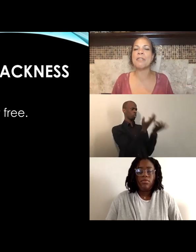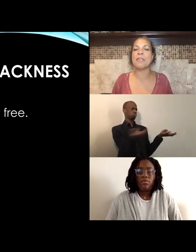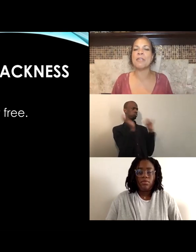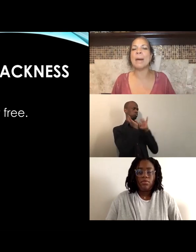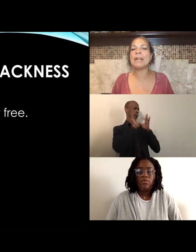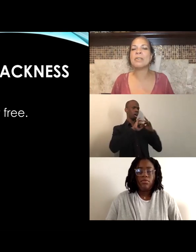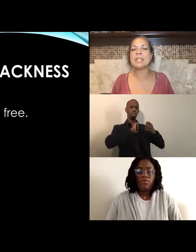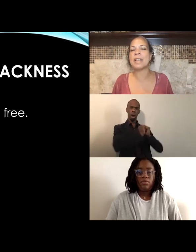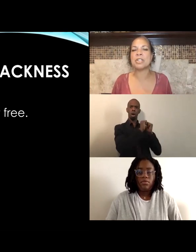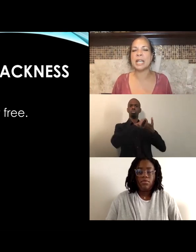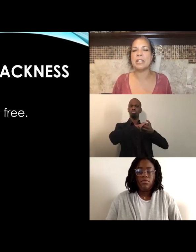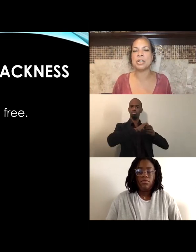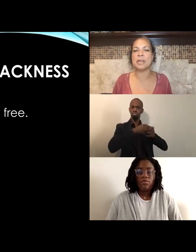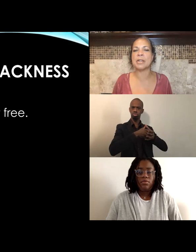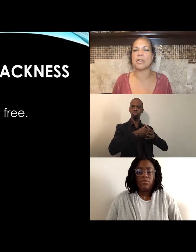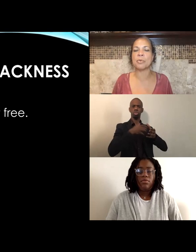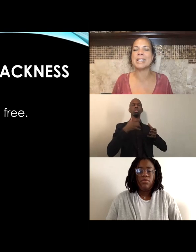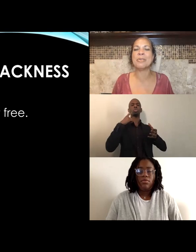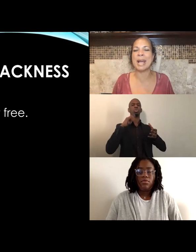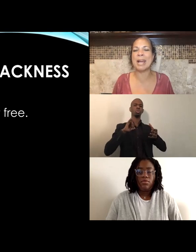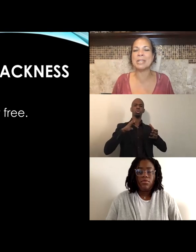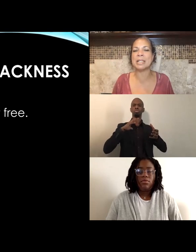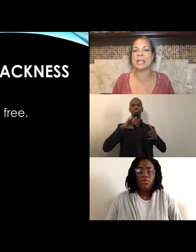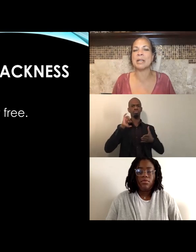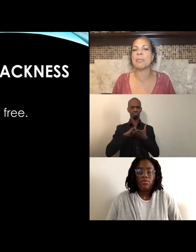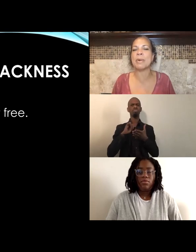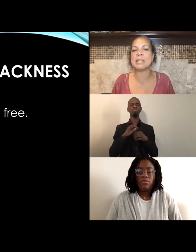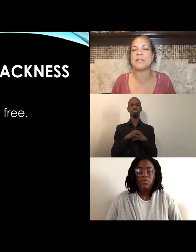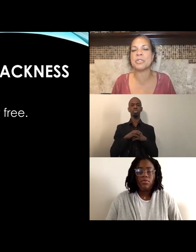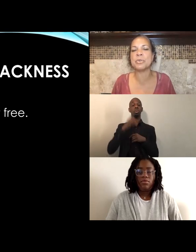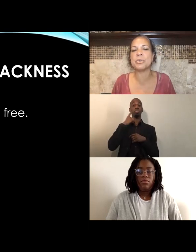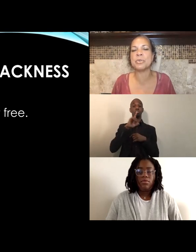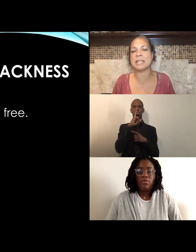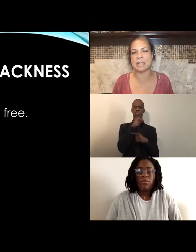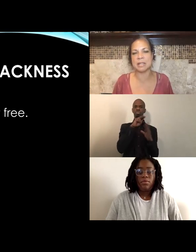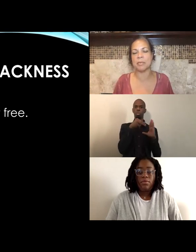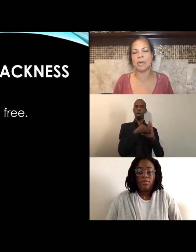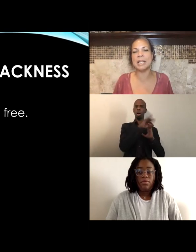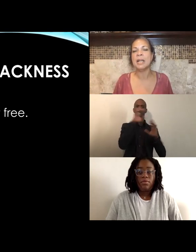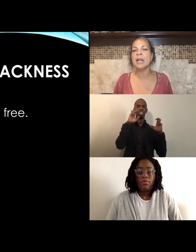from models of education that are really grounded, in an oppressive schooling system, right?